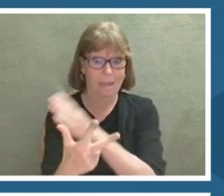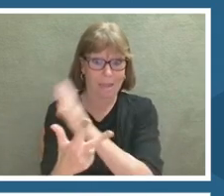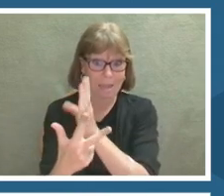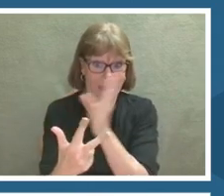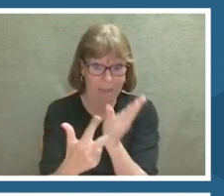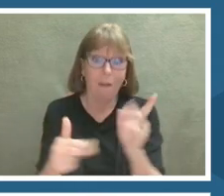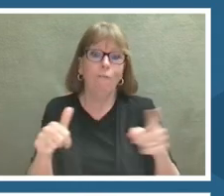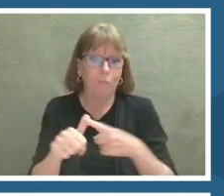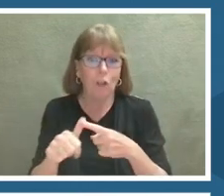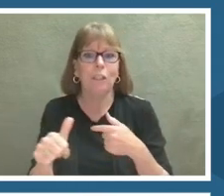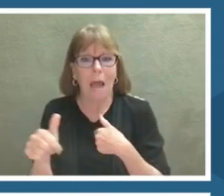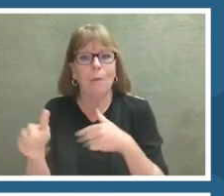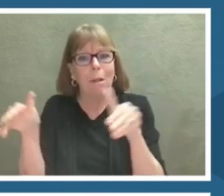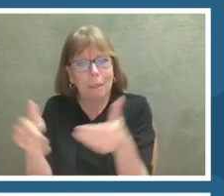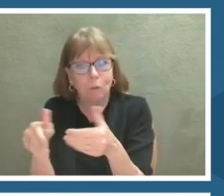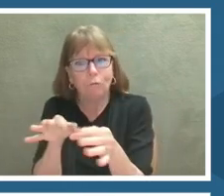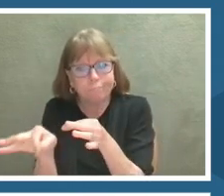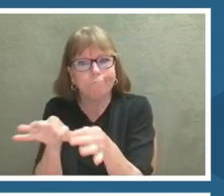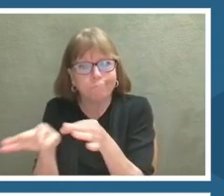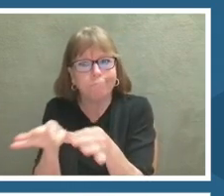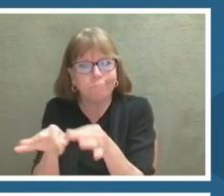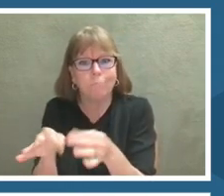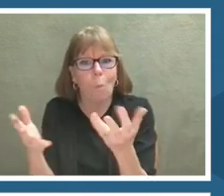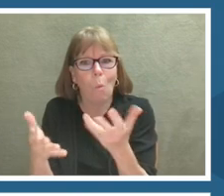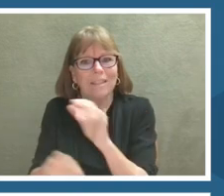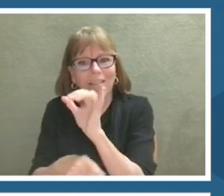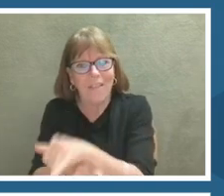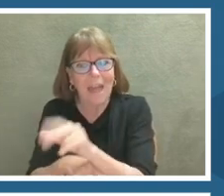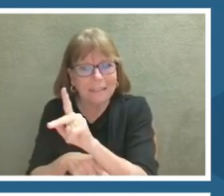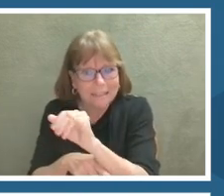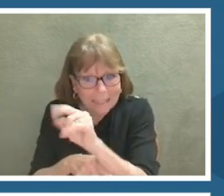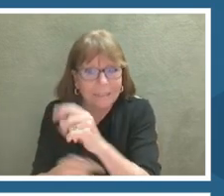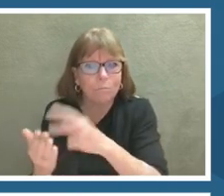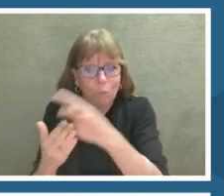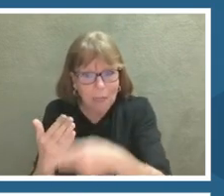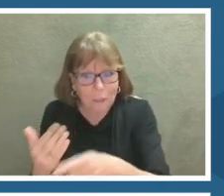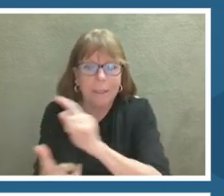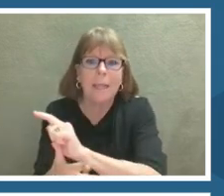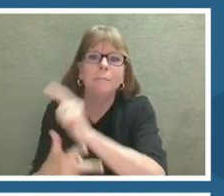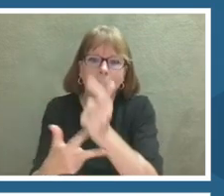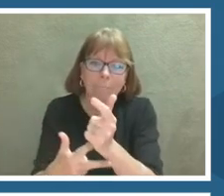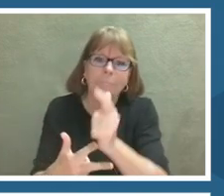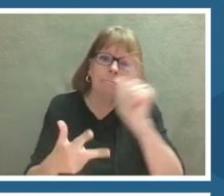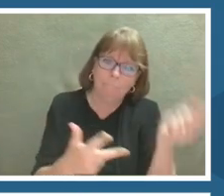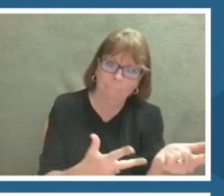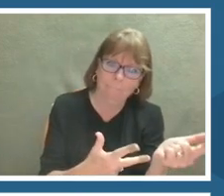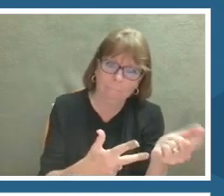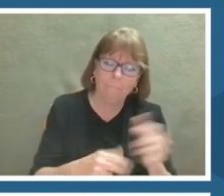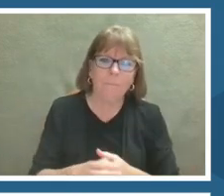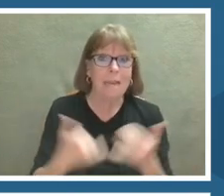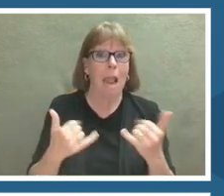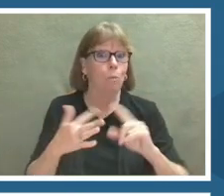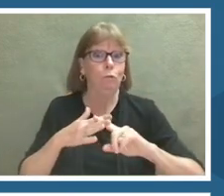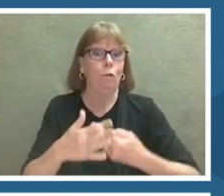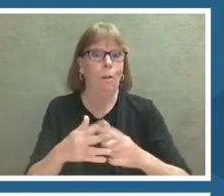we will go briefly through each of the project kit components. Let's get started with the very first one.